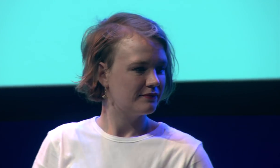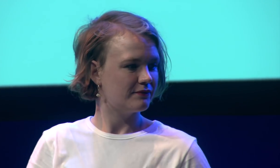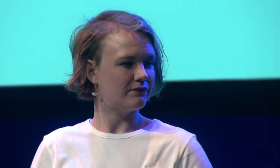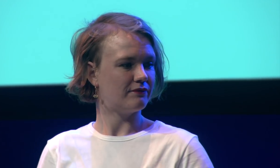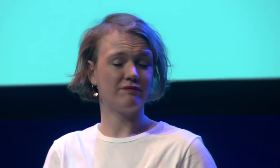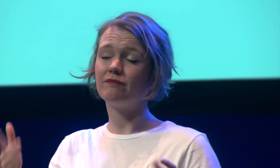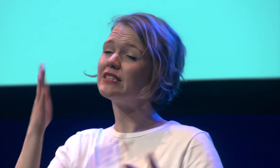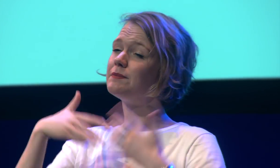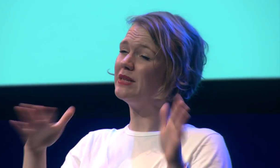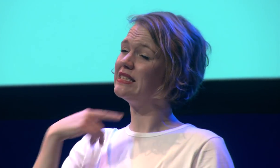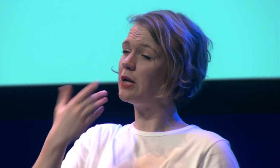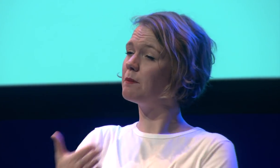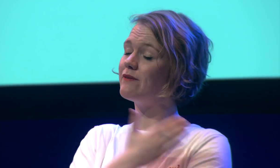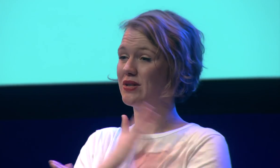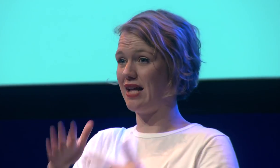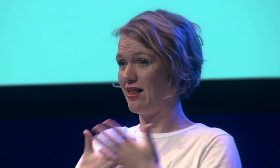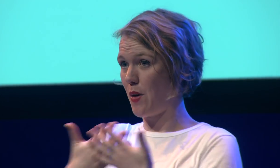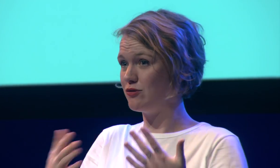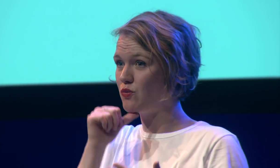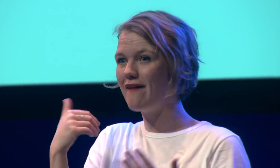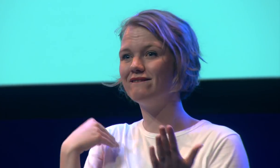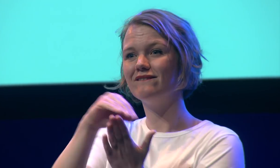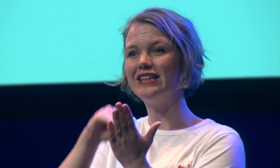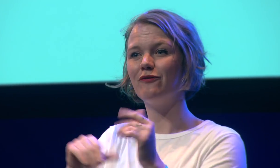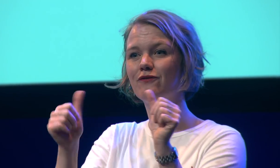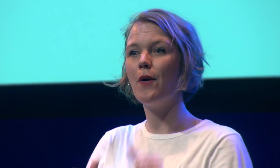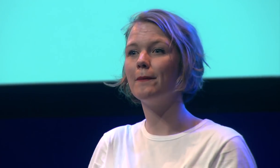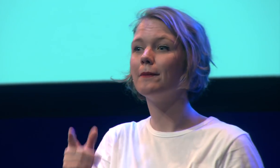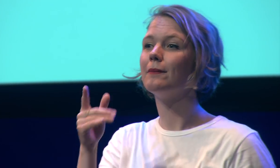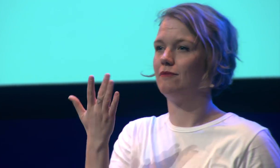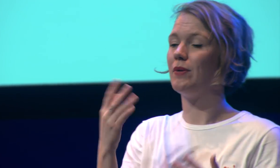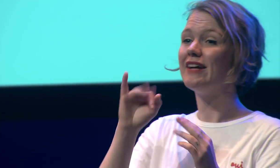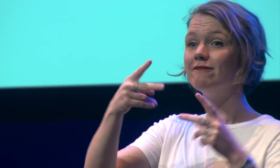pose some difficulties and as I said before how long sign languages don't